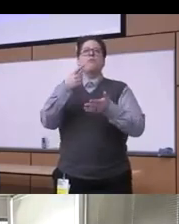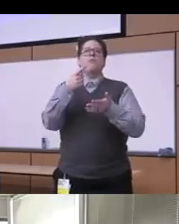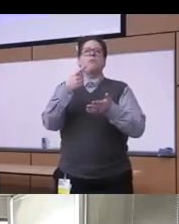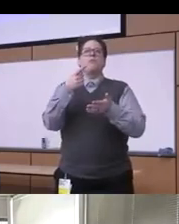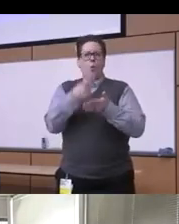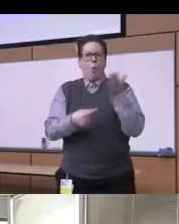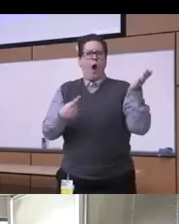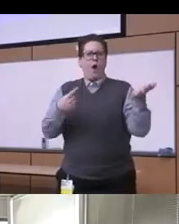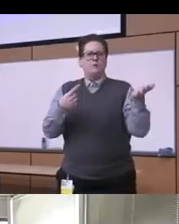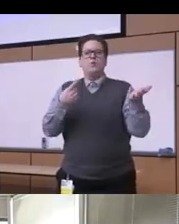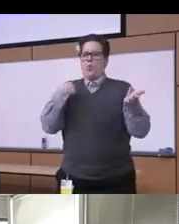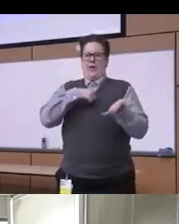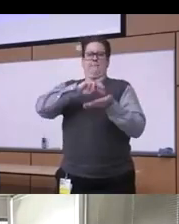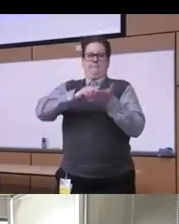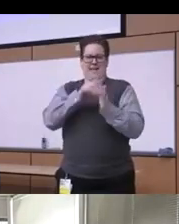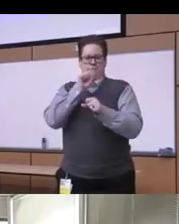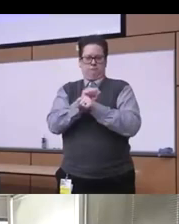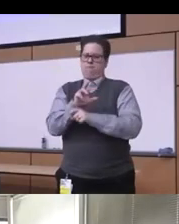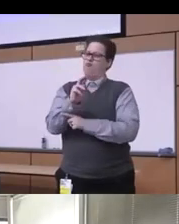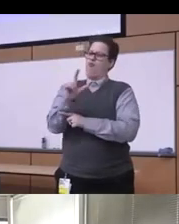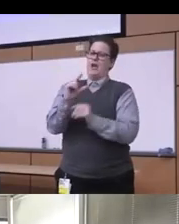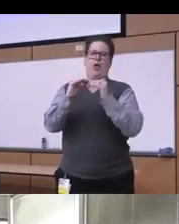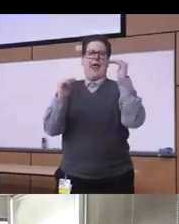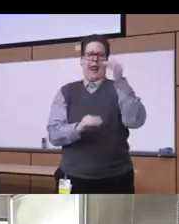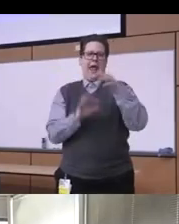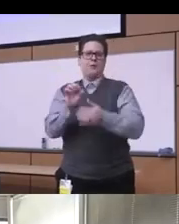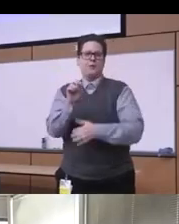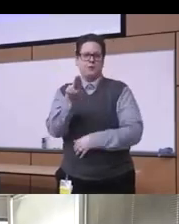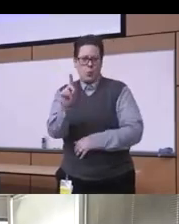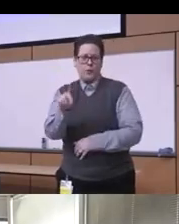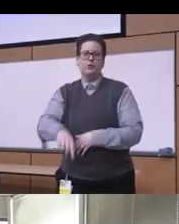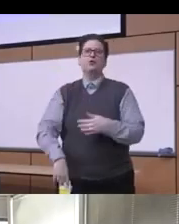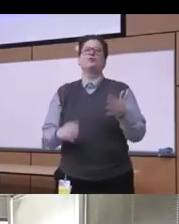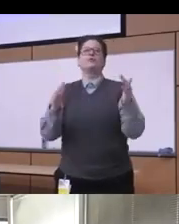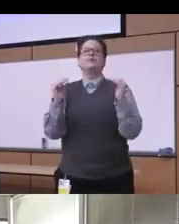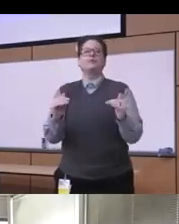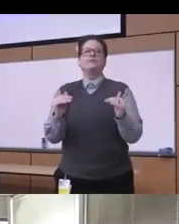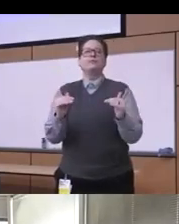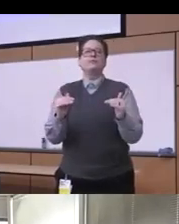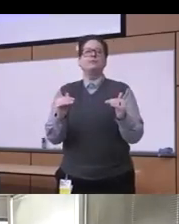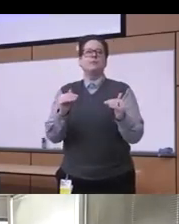in substance use disorders and then we'll talk about how we got here in a sense you know what